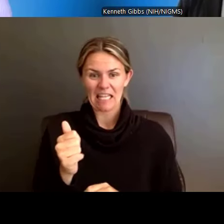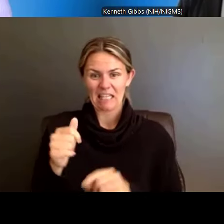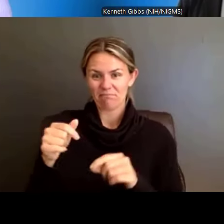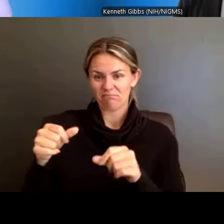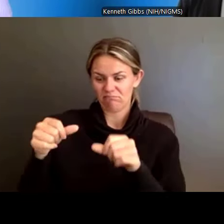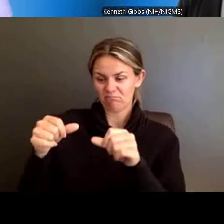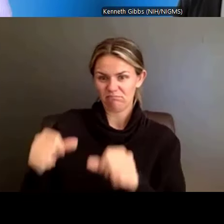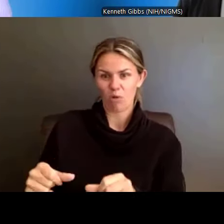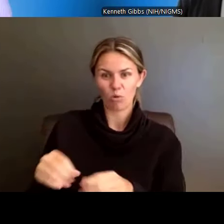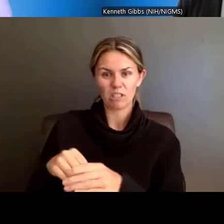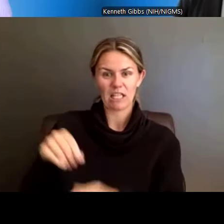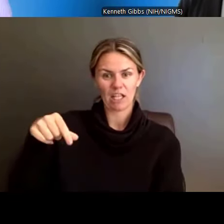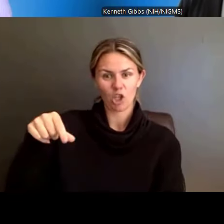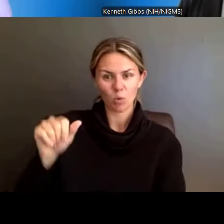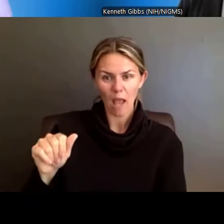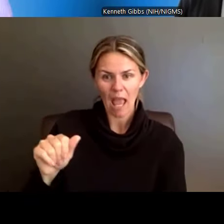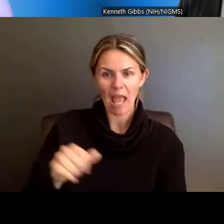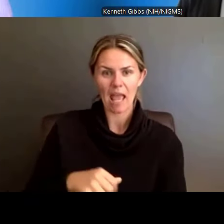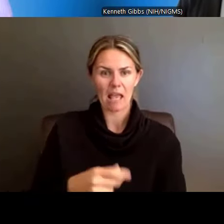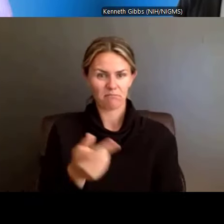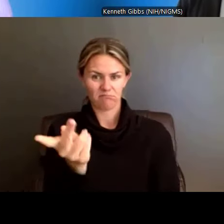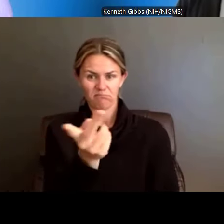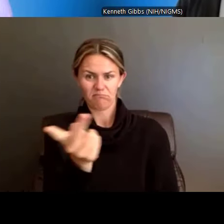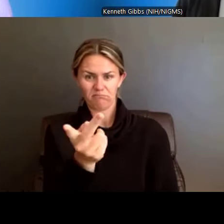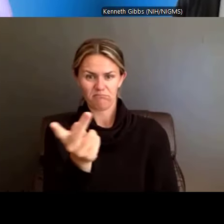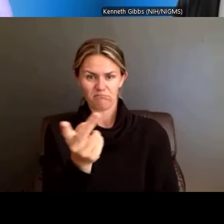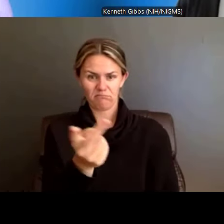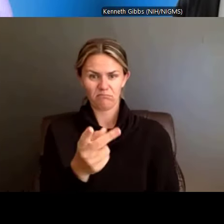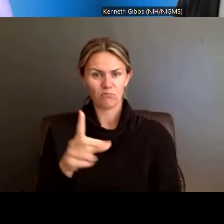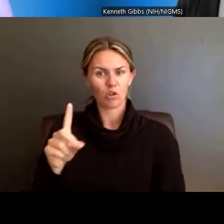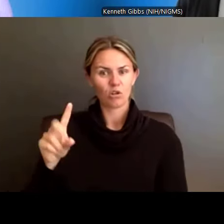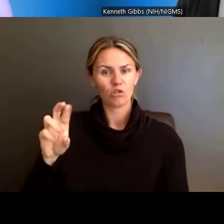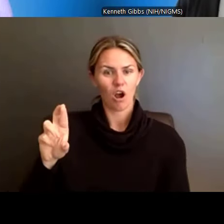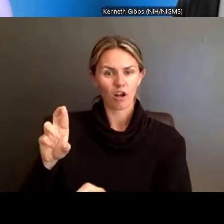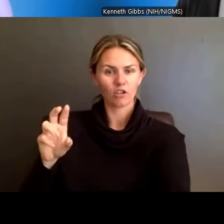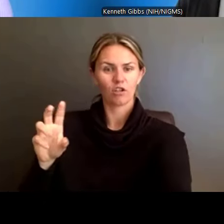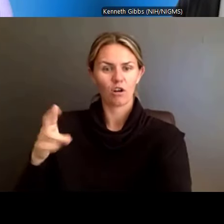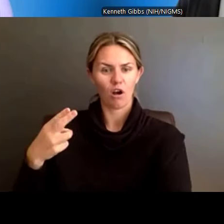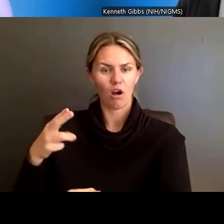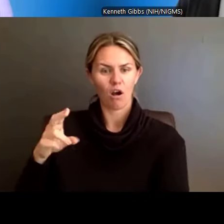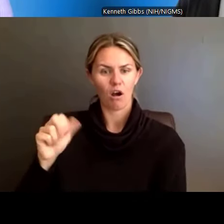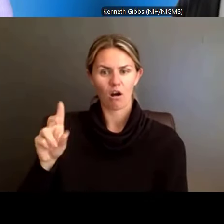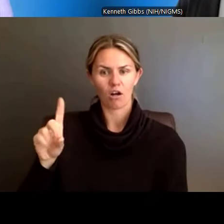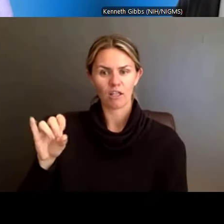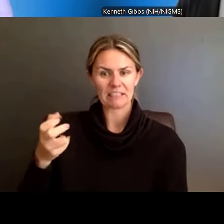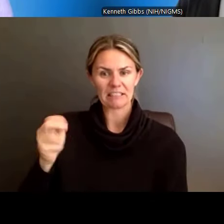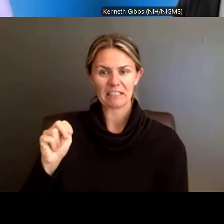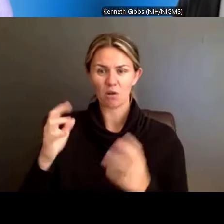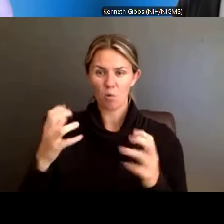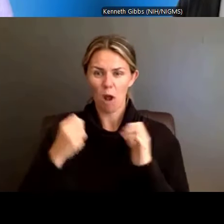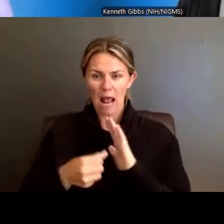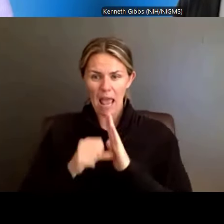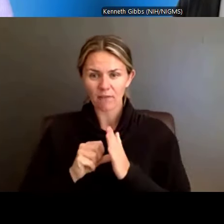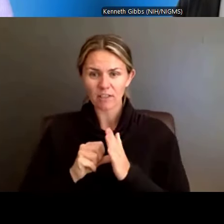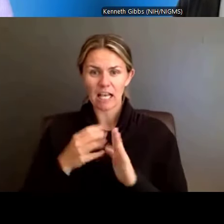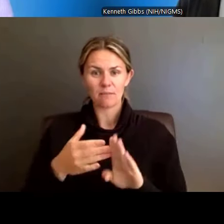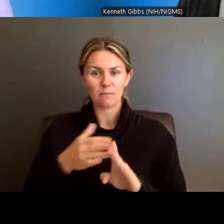that you, either Dr. Boone or Dr. Gibbs, or even Dr. Hardison that you want to emphasize before we close out, you can prepare to share that.